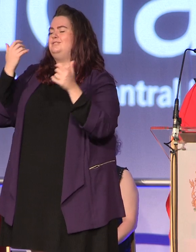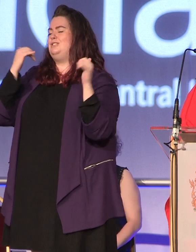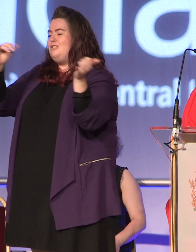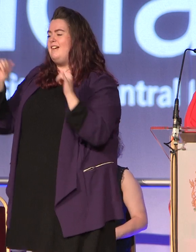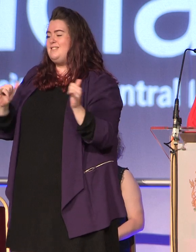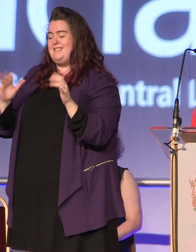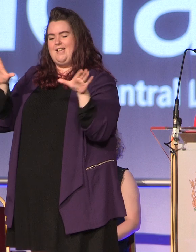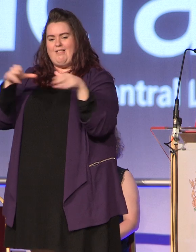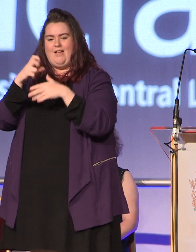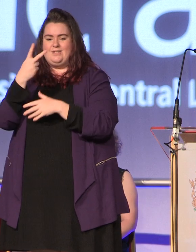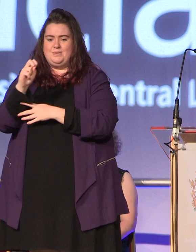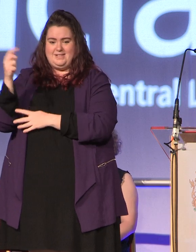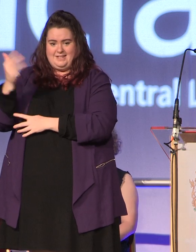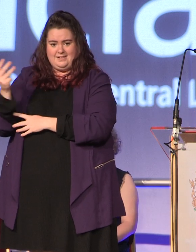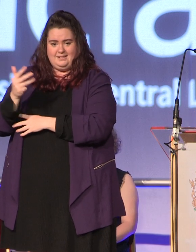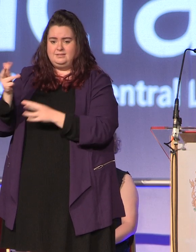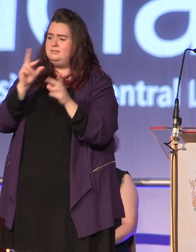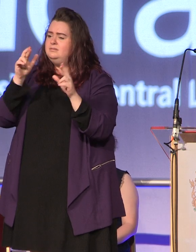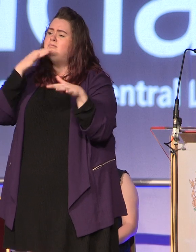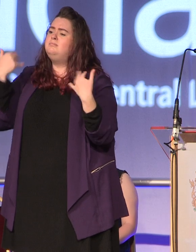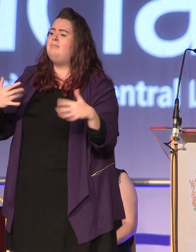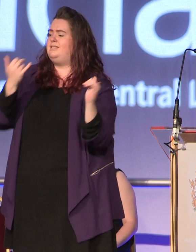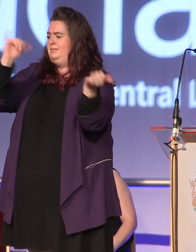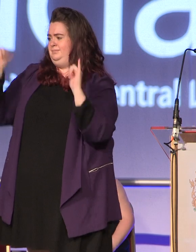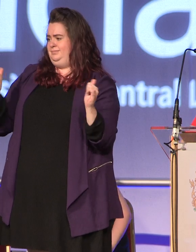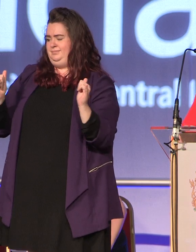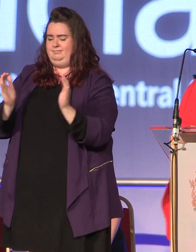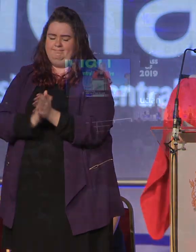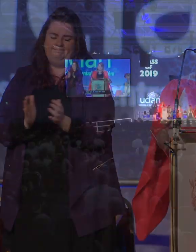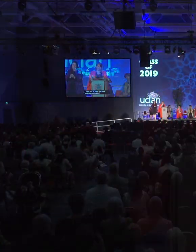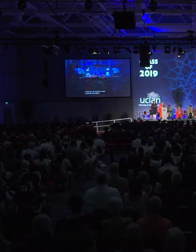2019, I hope you have the most amazing celebration.